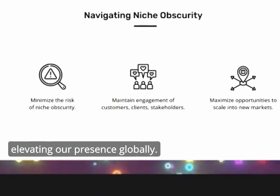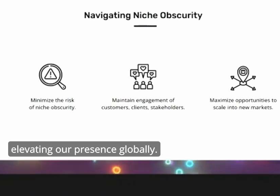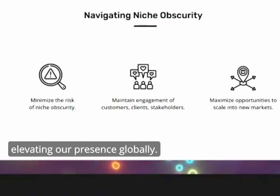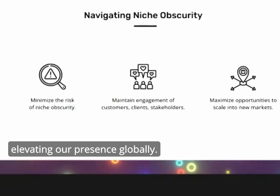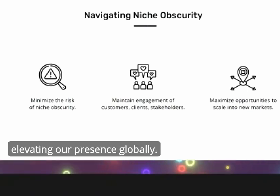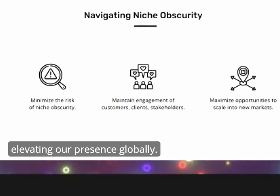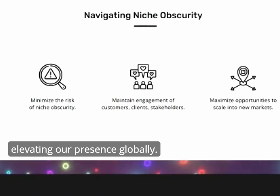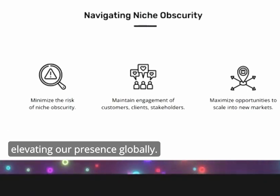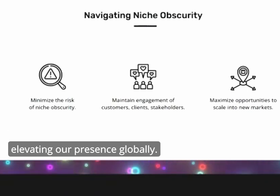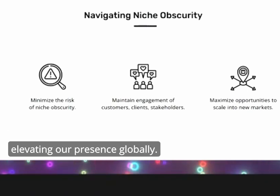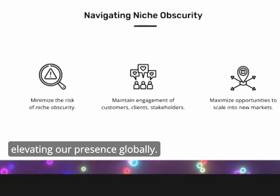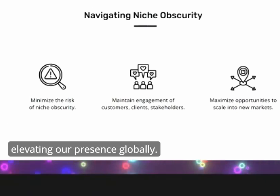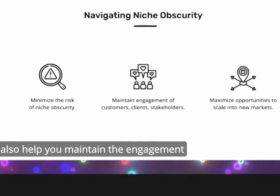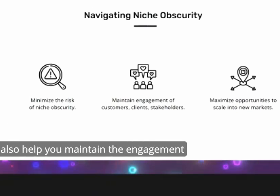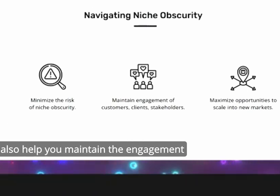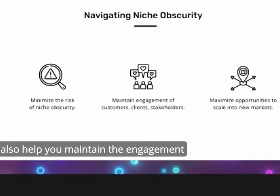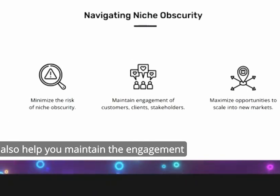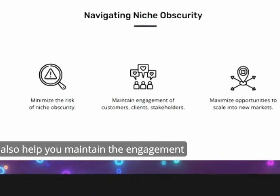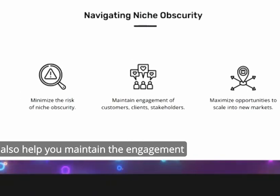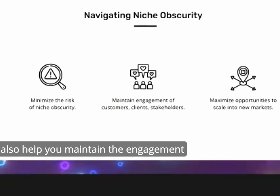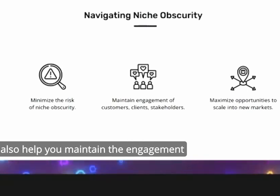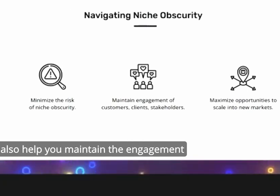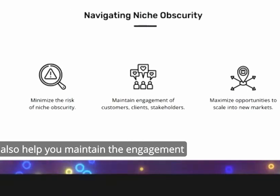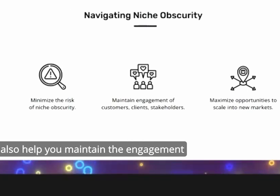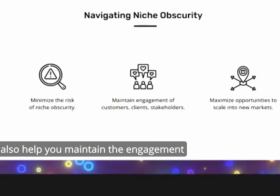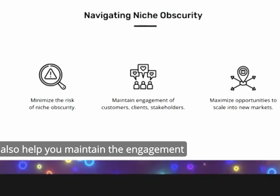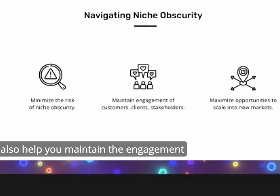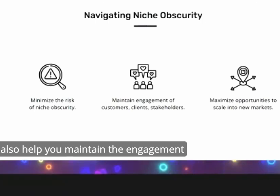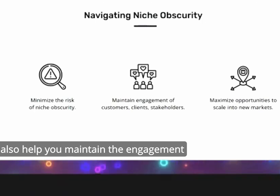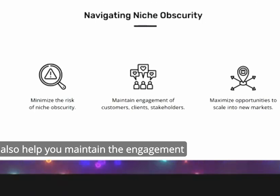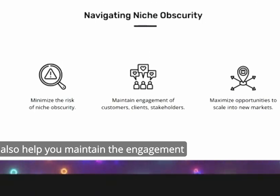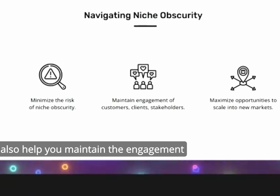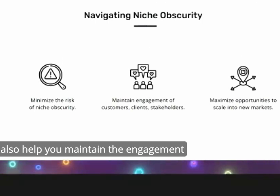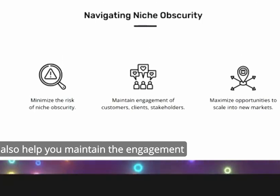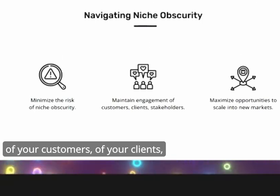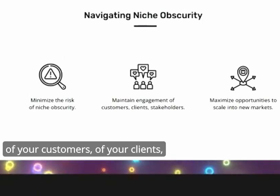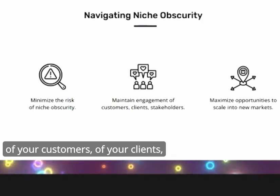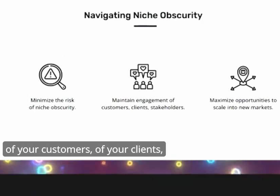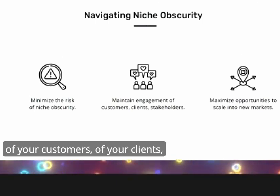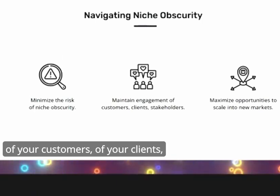elevating our presence globally it'll also help you maintain the engagement of your customers